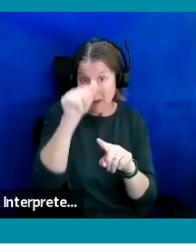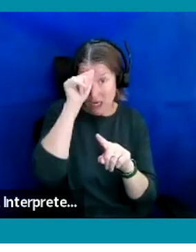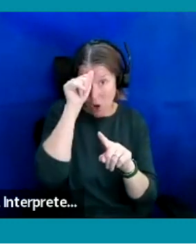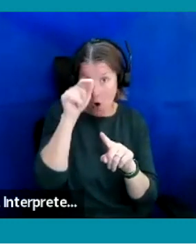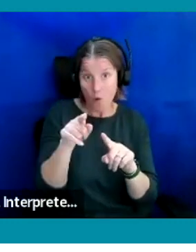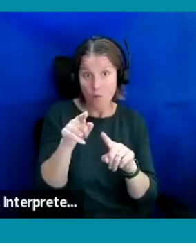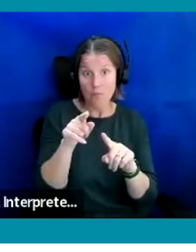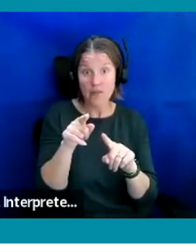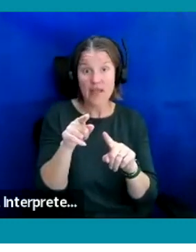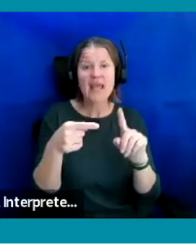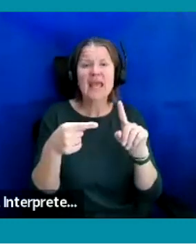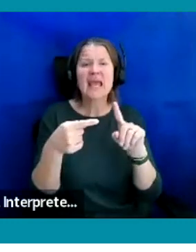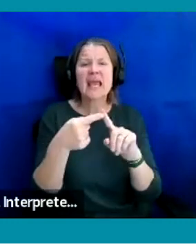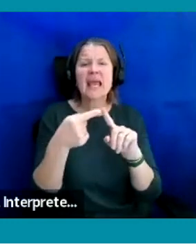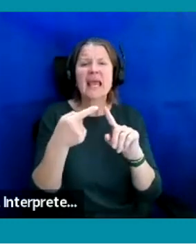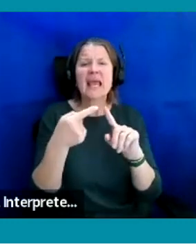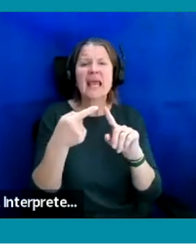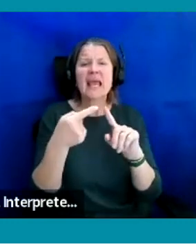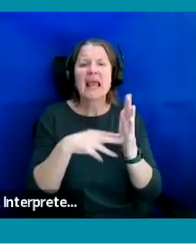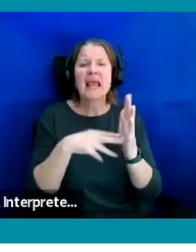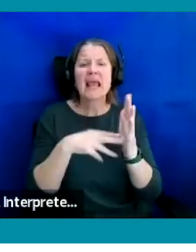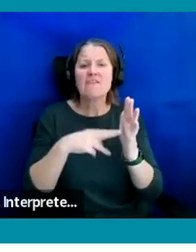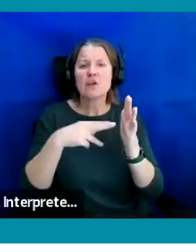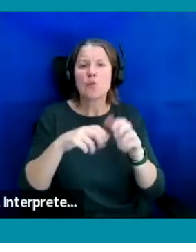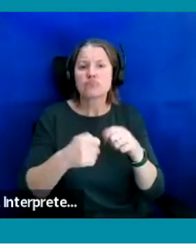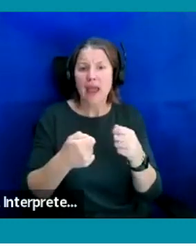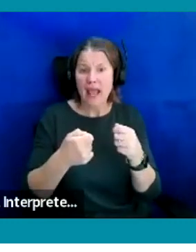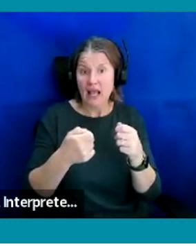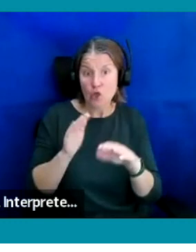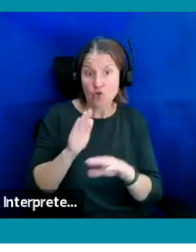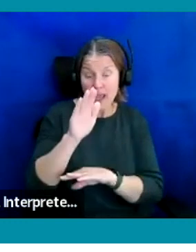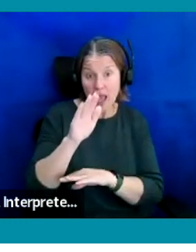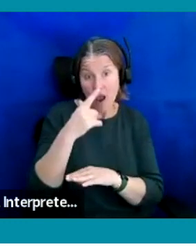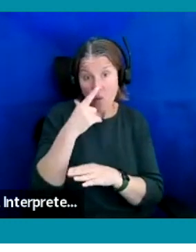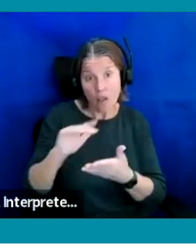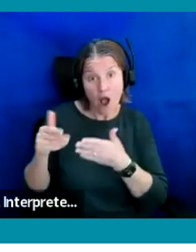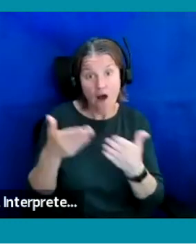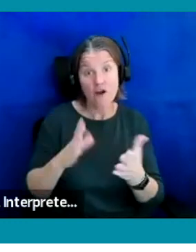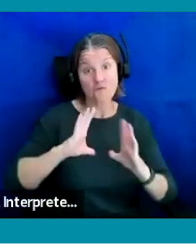Career Hive offers free candidate coaching and support for all disabled candidates at